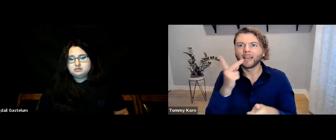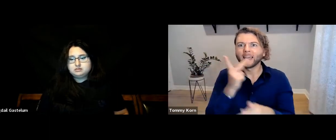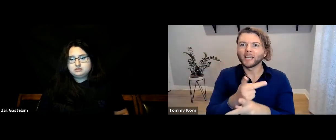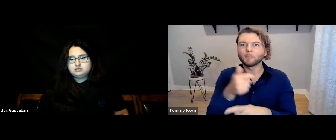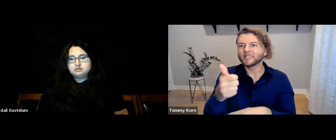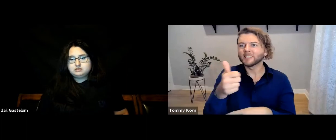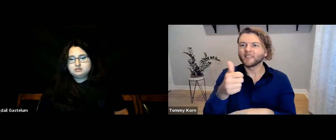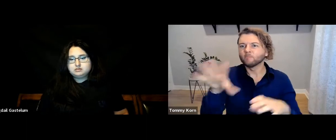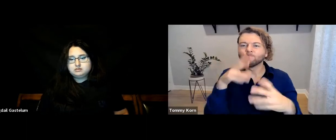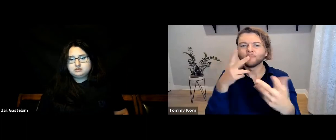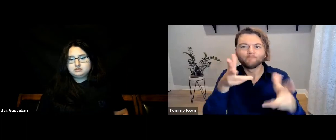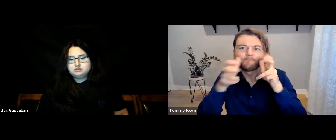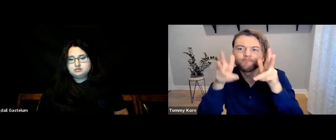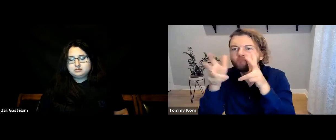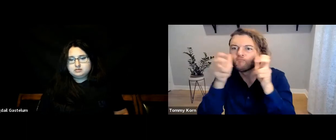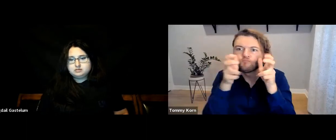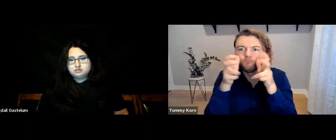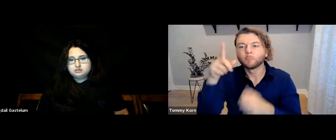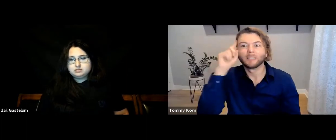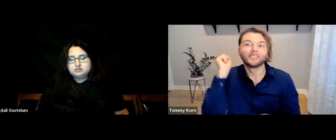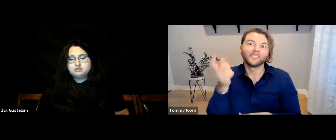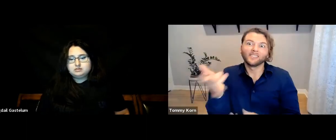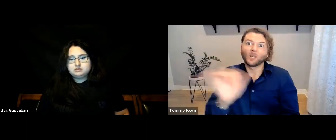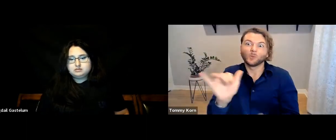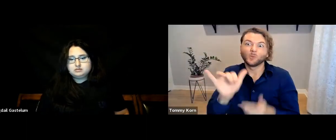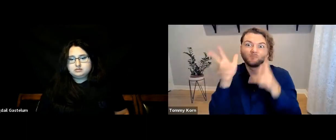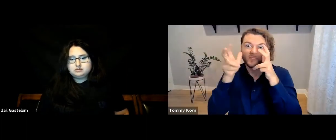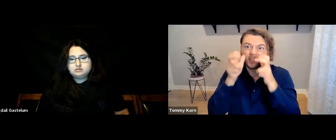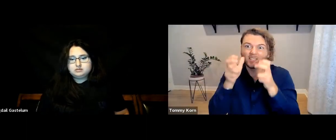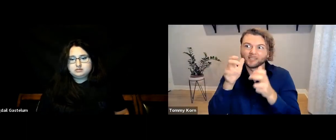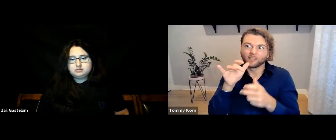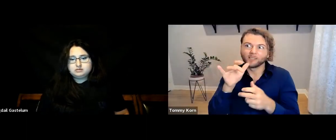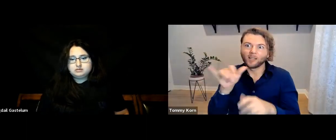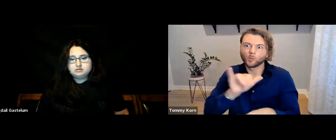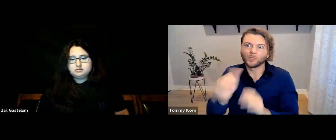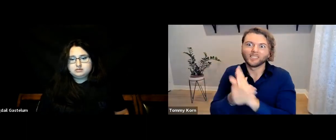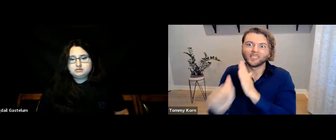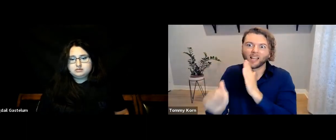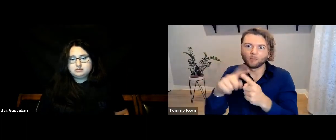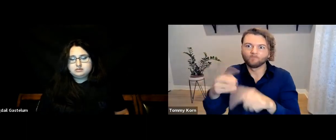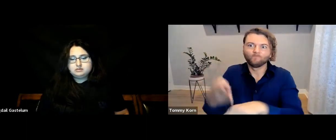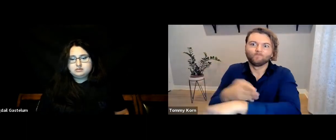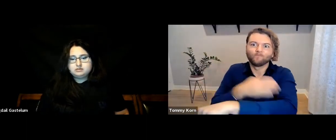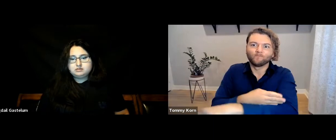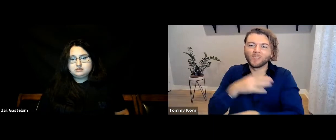to keep exercising your ASL comprehension skills. And that receptive ASL is definitely a skill you can improve right now,